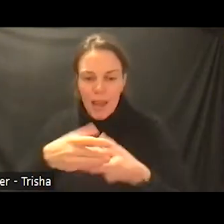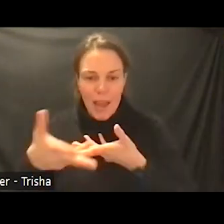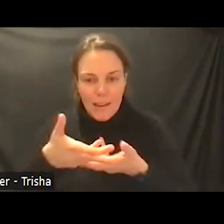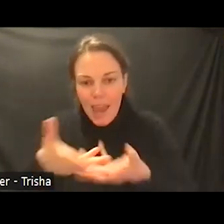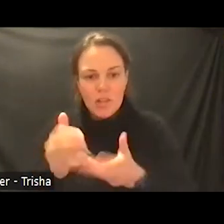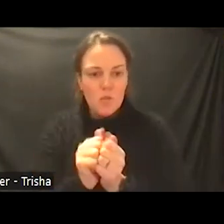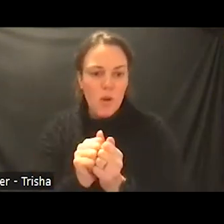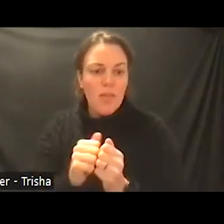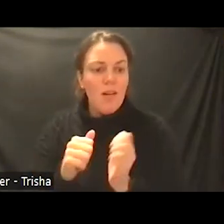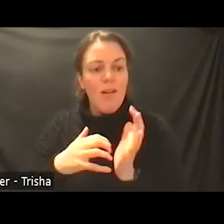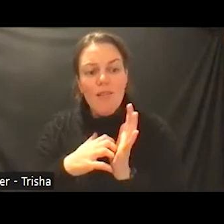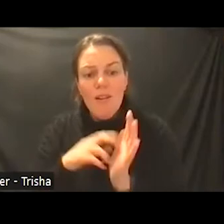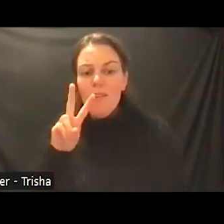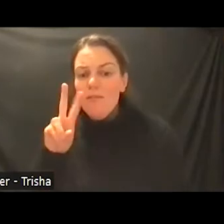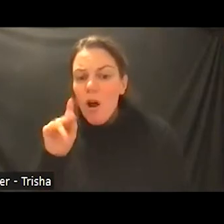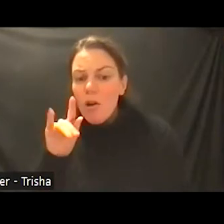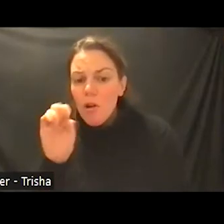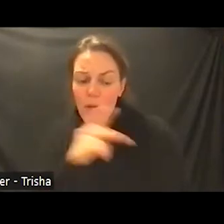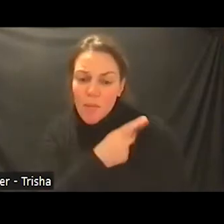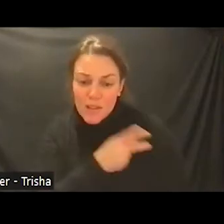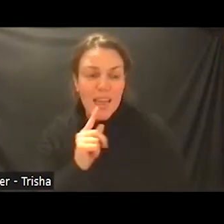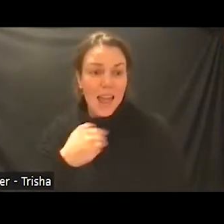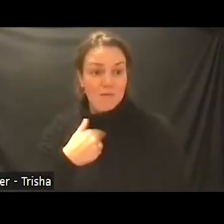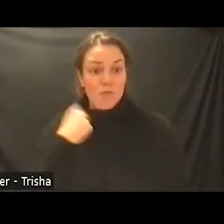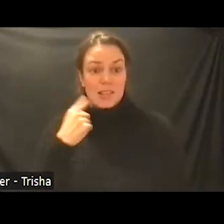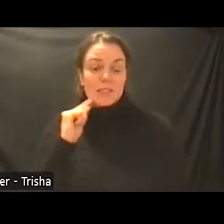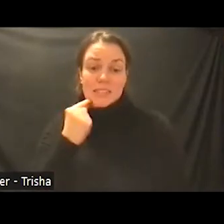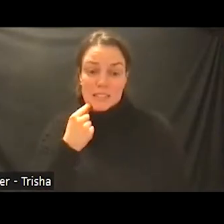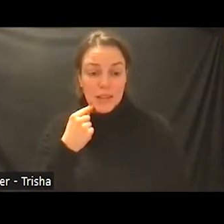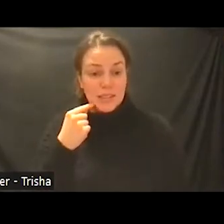who are at risk for serious psychiatric disorders or have psychiatric disorders